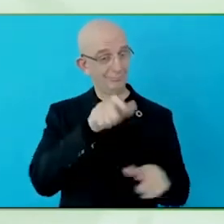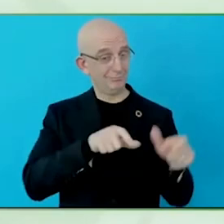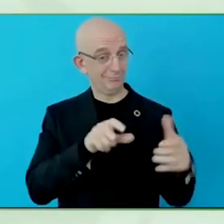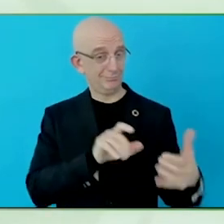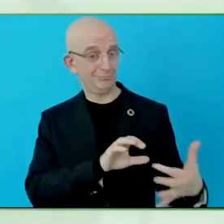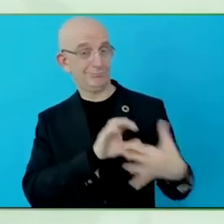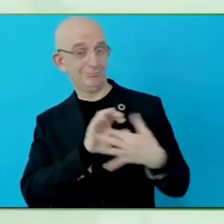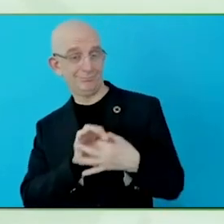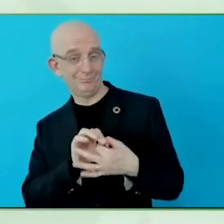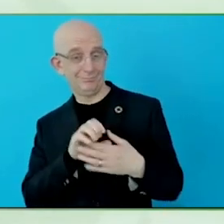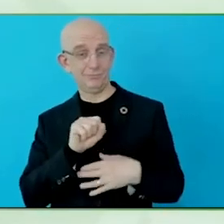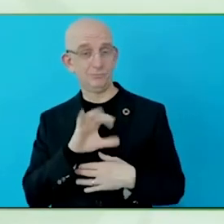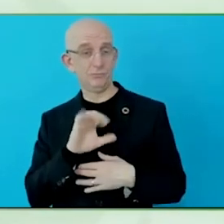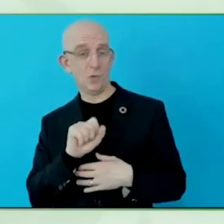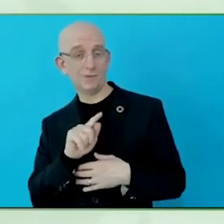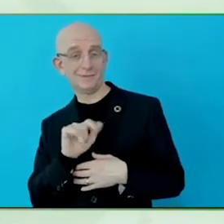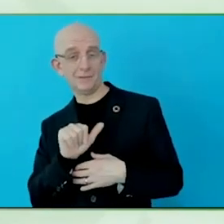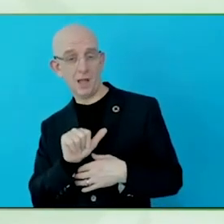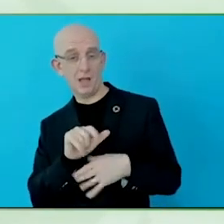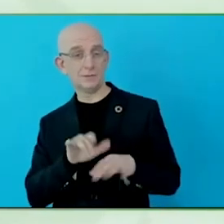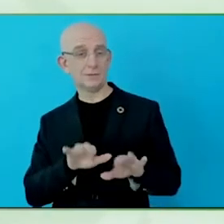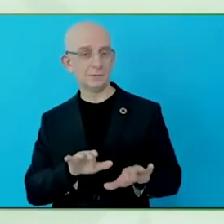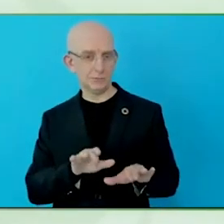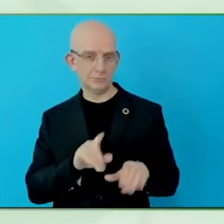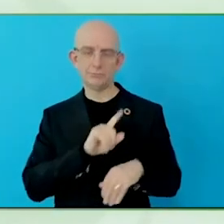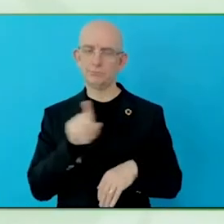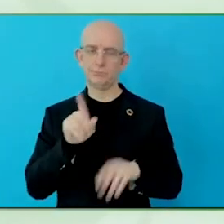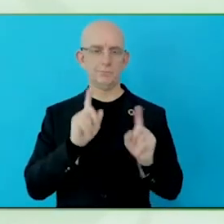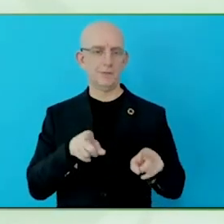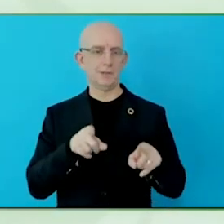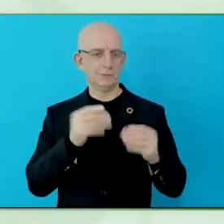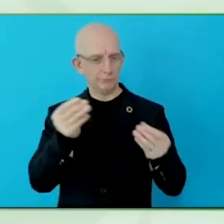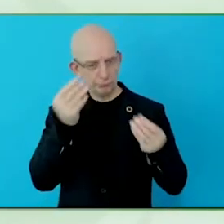accessibility in their own skill set and their domain of control?